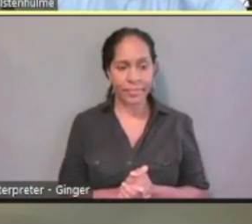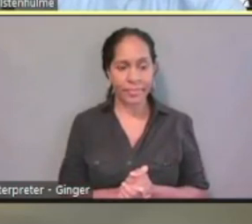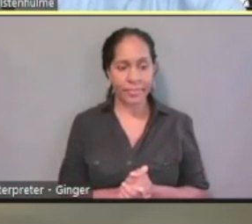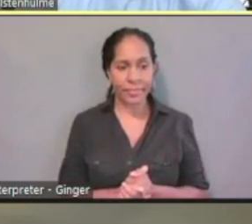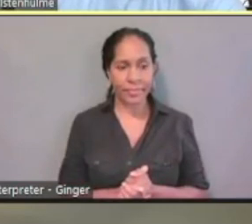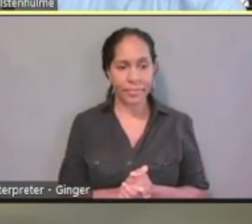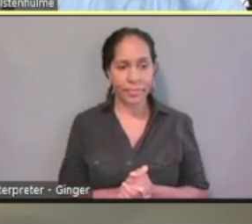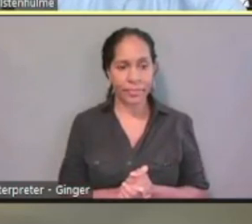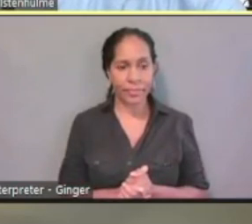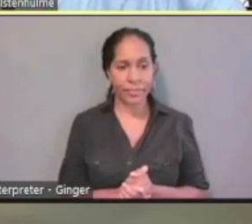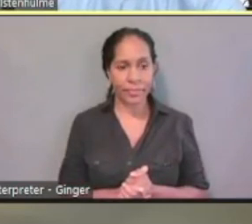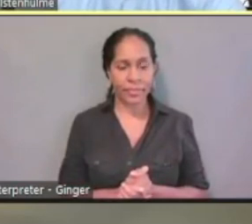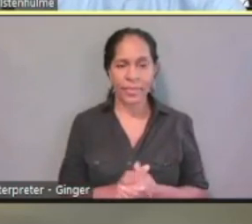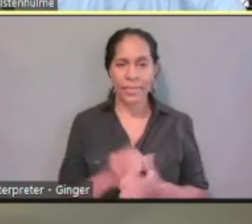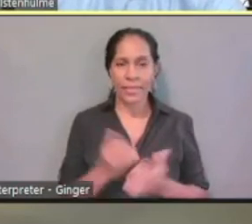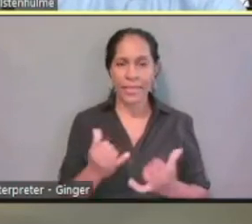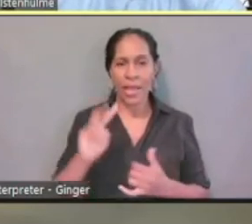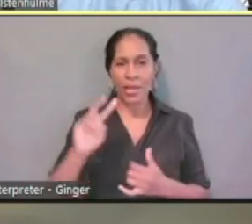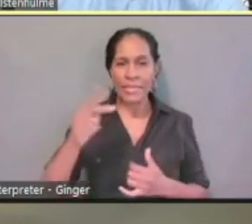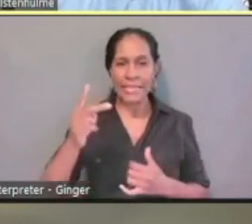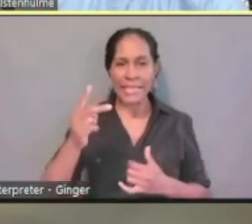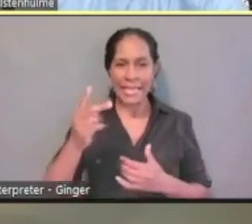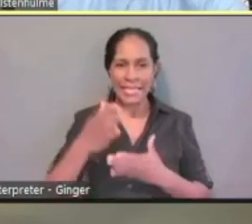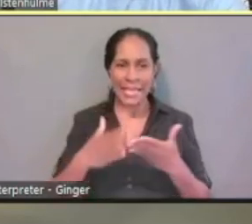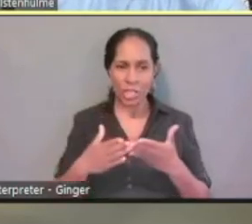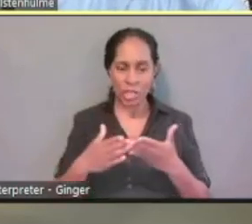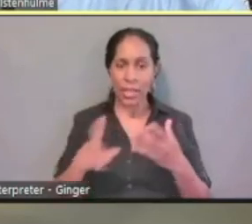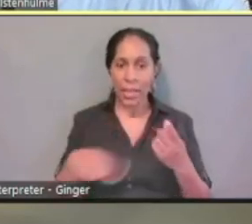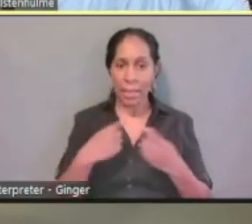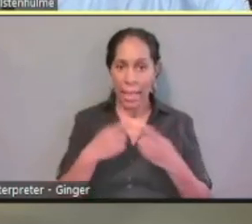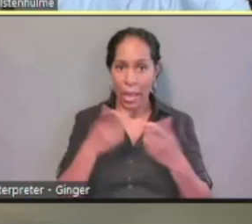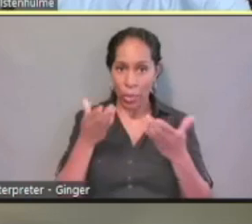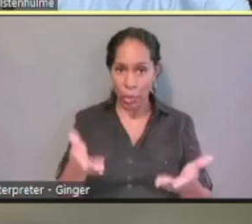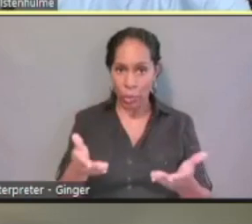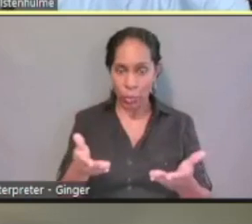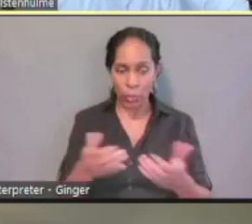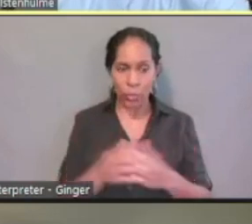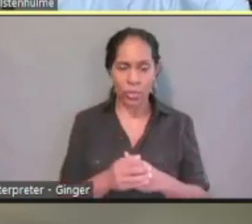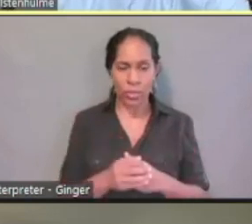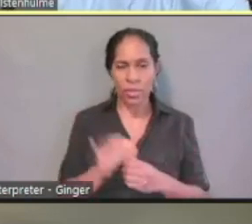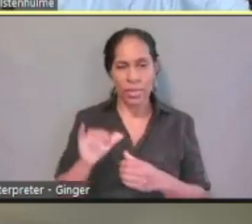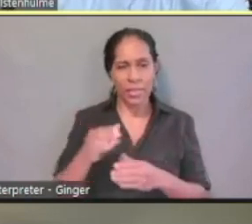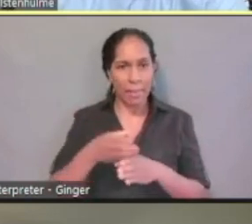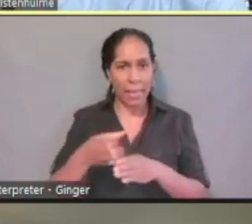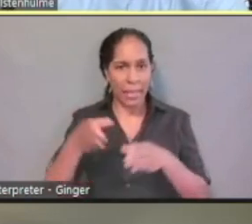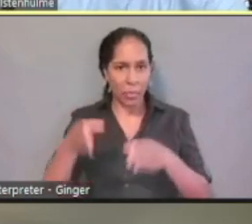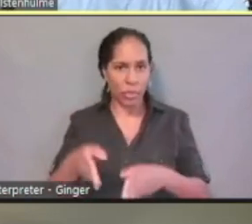second section header about you. This is the person that's the main person applying.